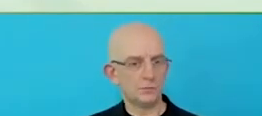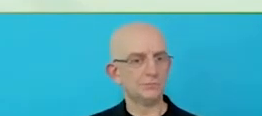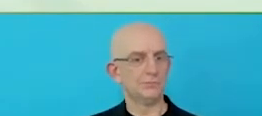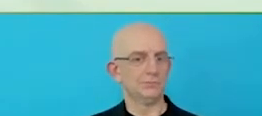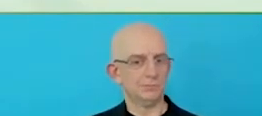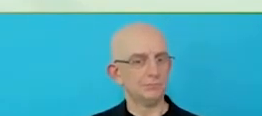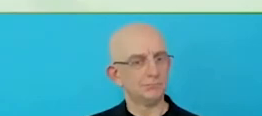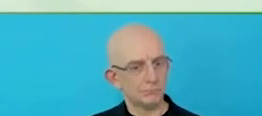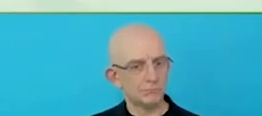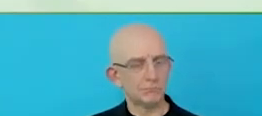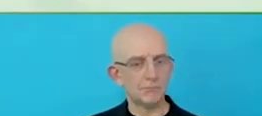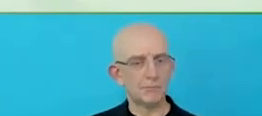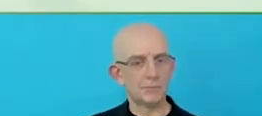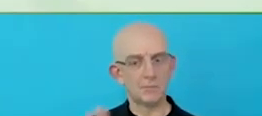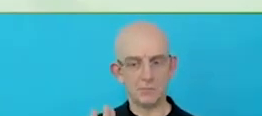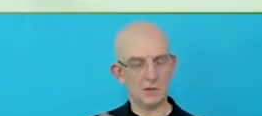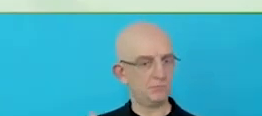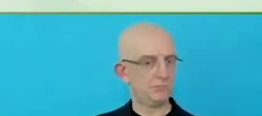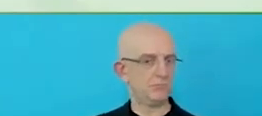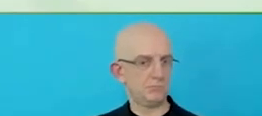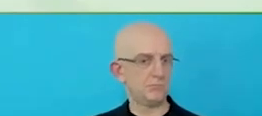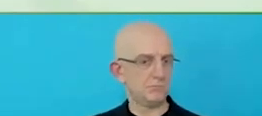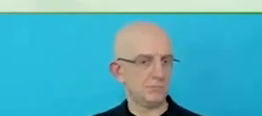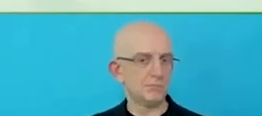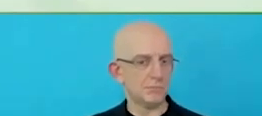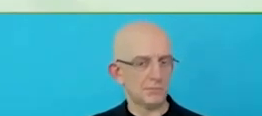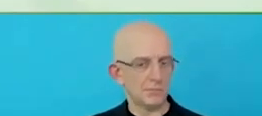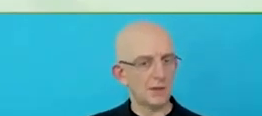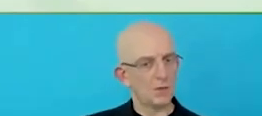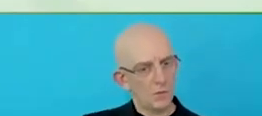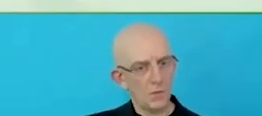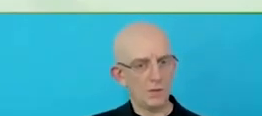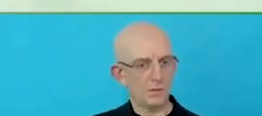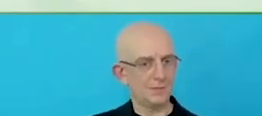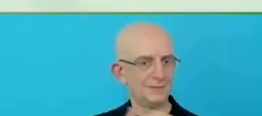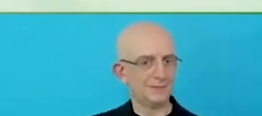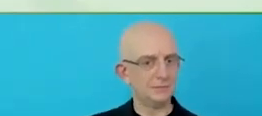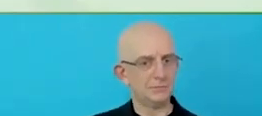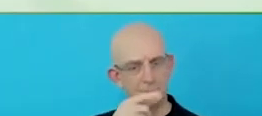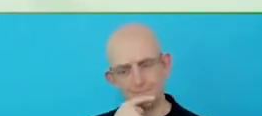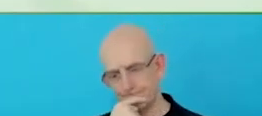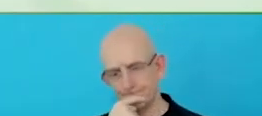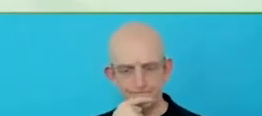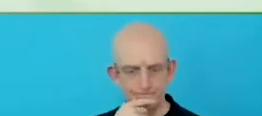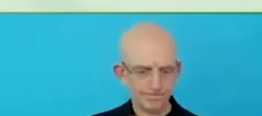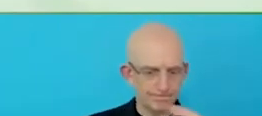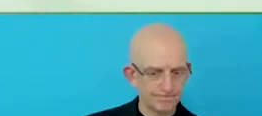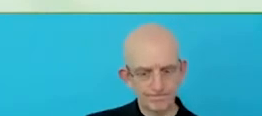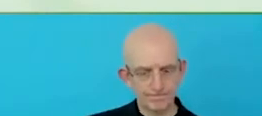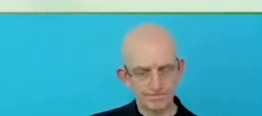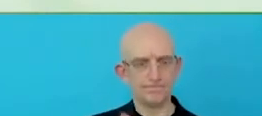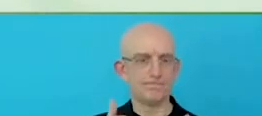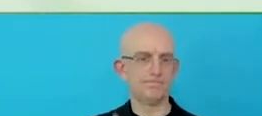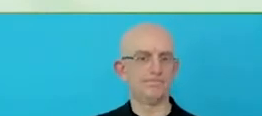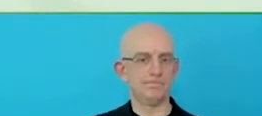It was really carefully and intentionally designed and tested. It is a long-term project. There has been a revolution over the last three years.